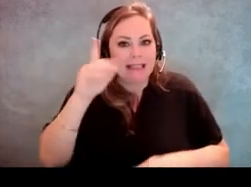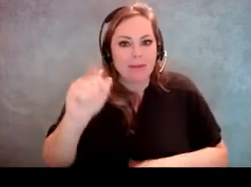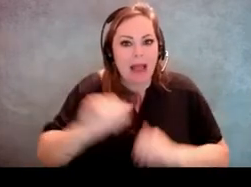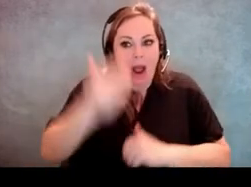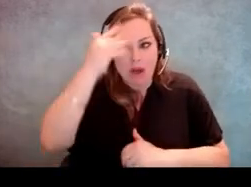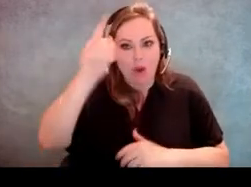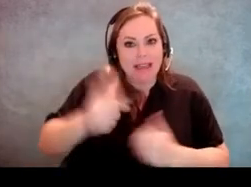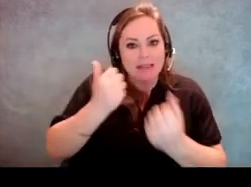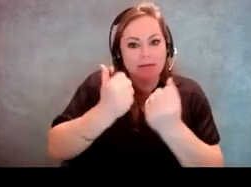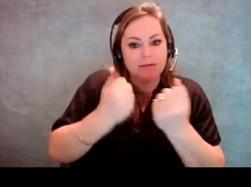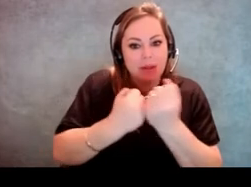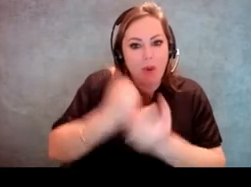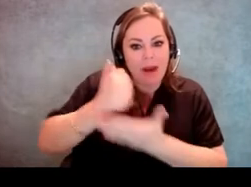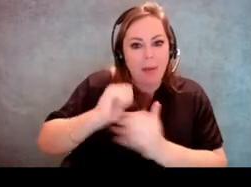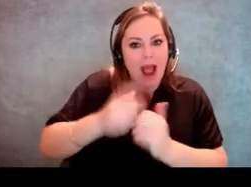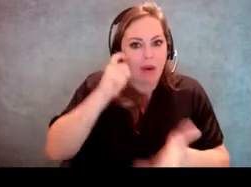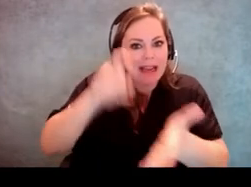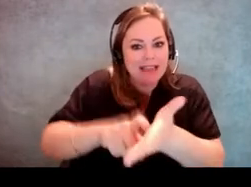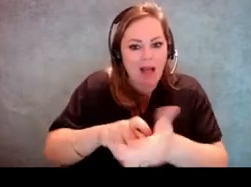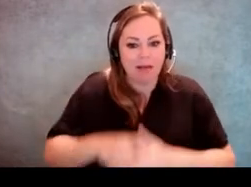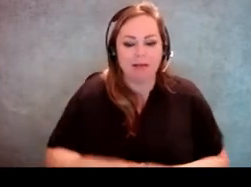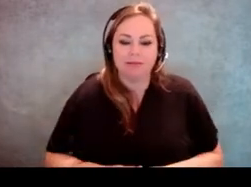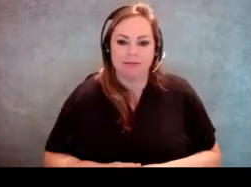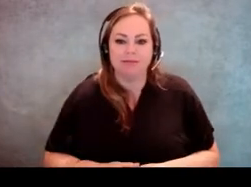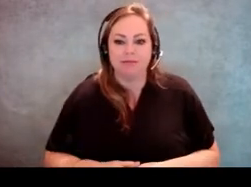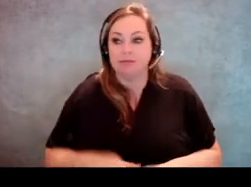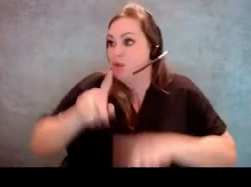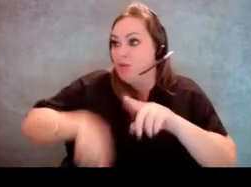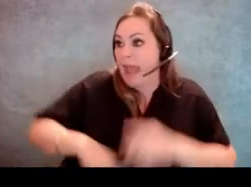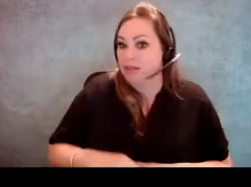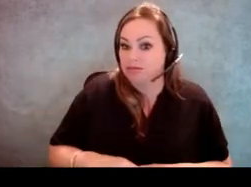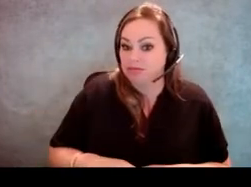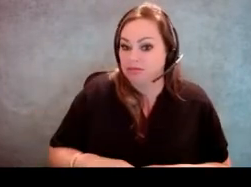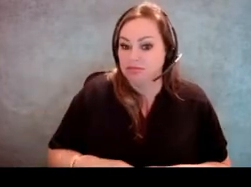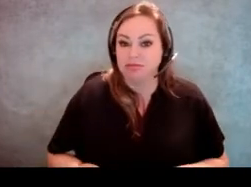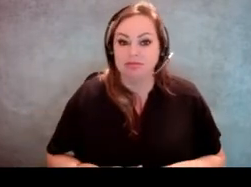How can I tell? [Molly Broadway] You can't. Basically, I know.